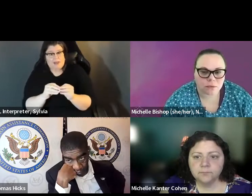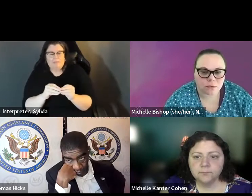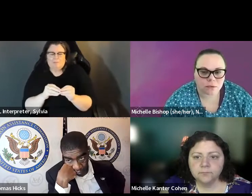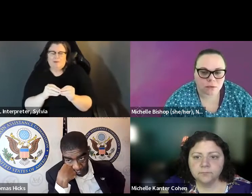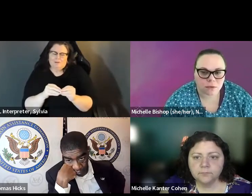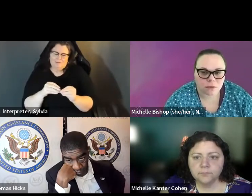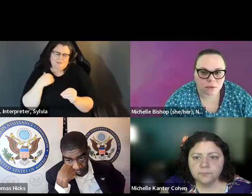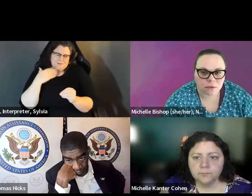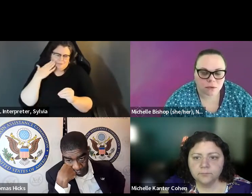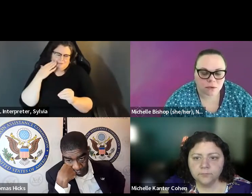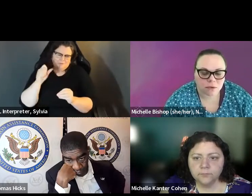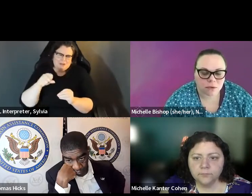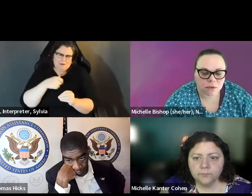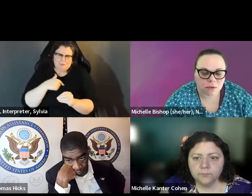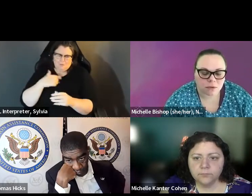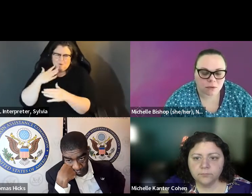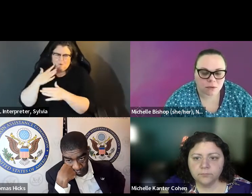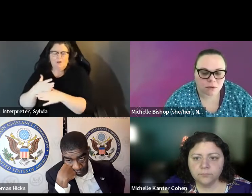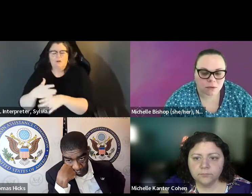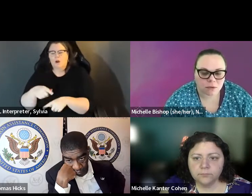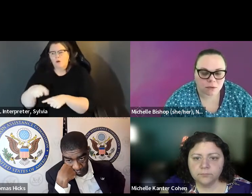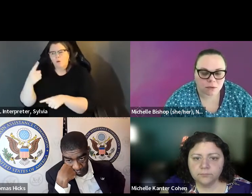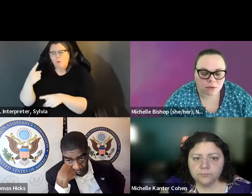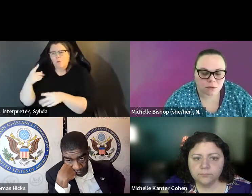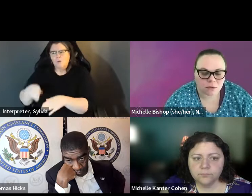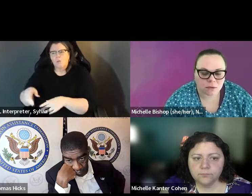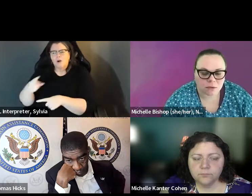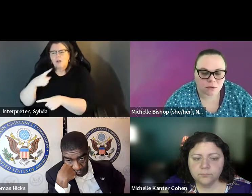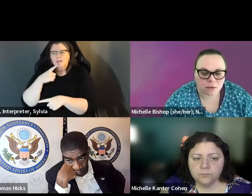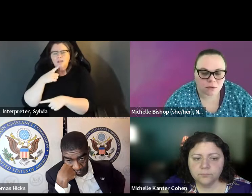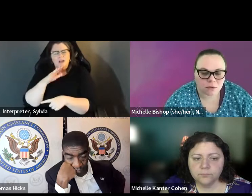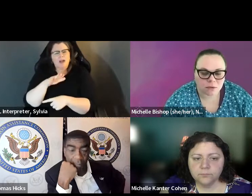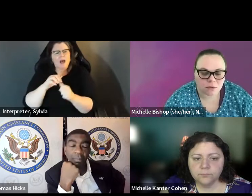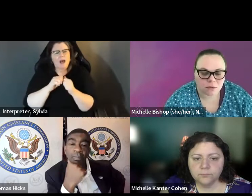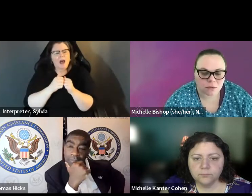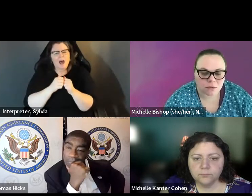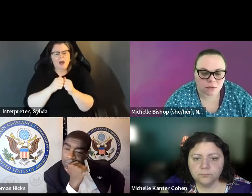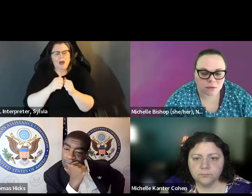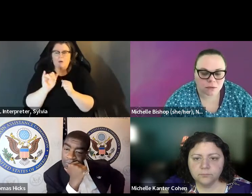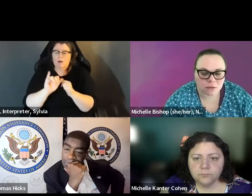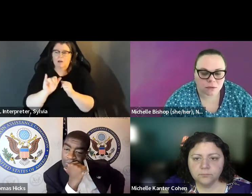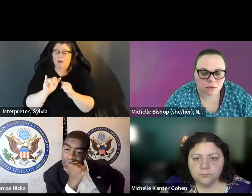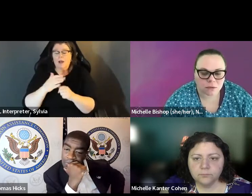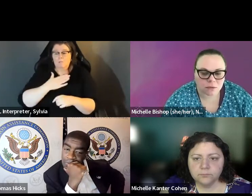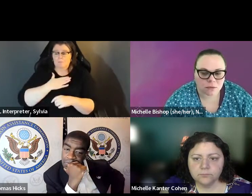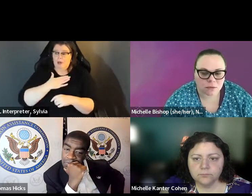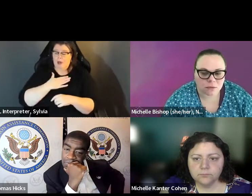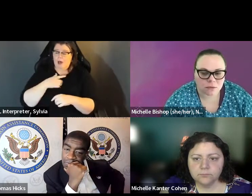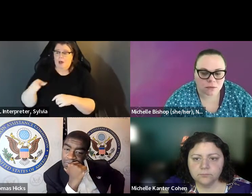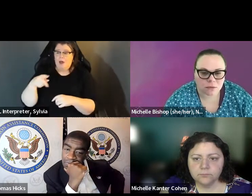that's a big yes. I wanted to ask a question that C had, so C asked, how does the right to vote privately work in reality?